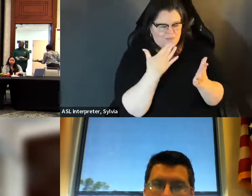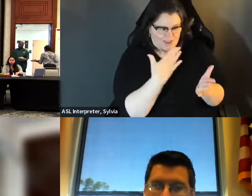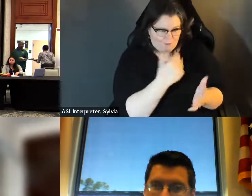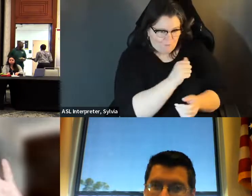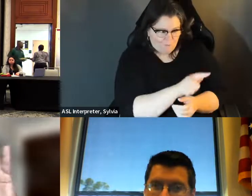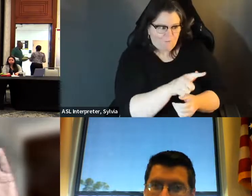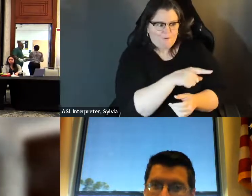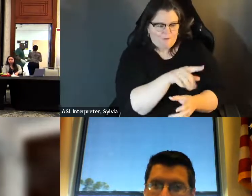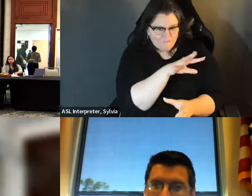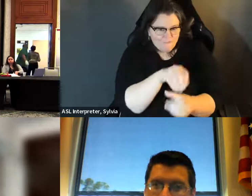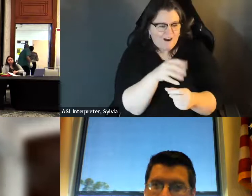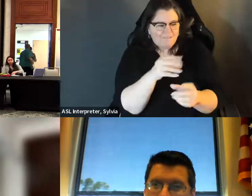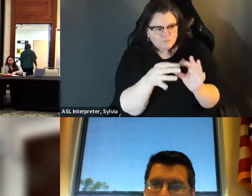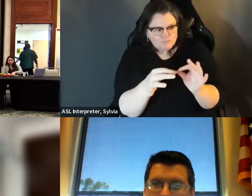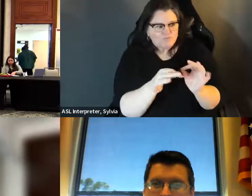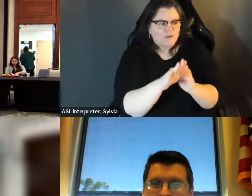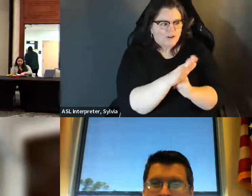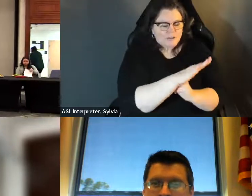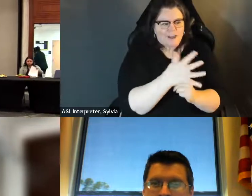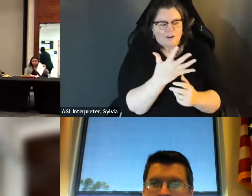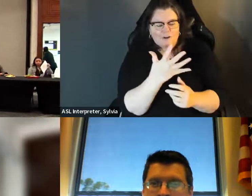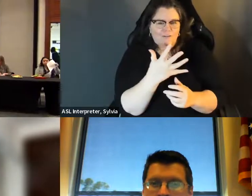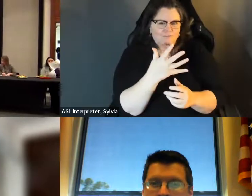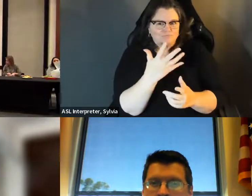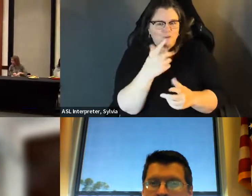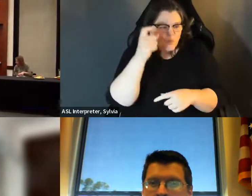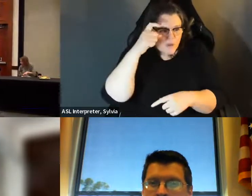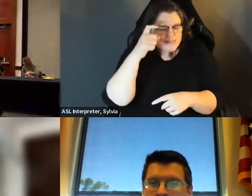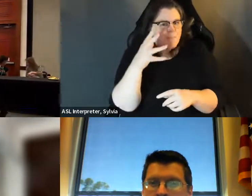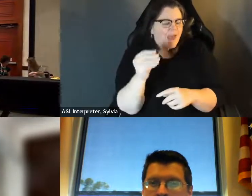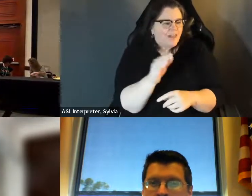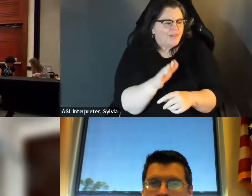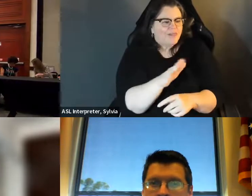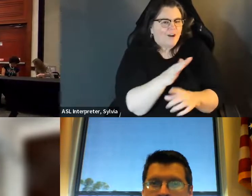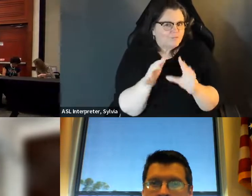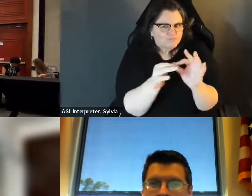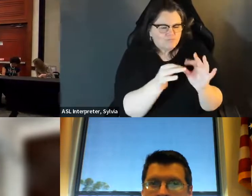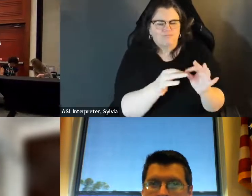wanted to thank all of our panelists for being on today and for sharing your insight and wisdom with us and thank you so much. And thank you so much